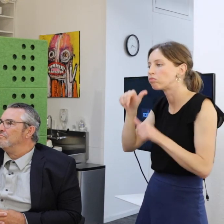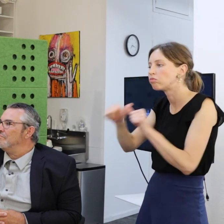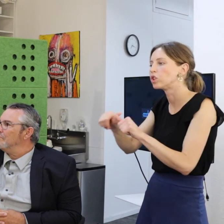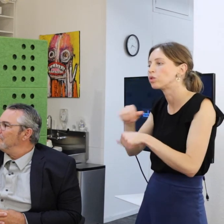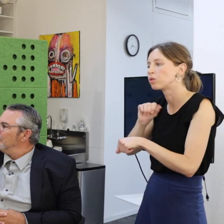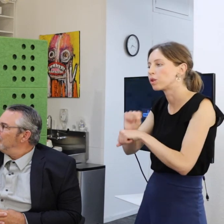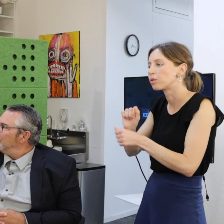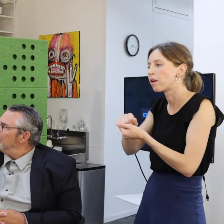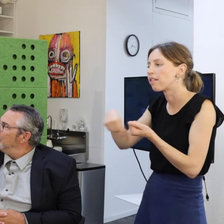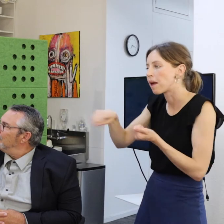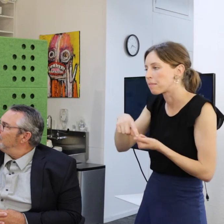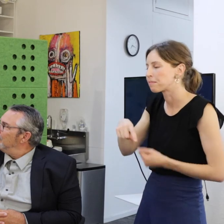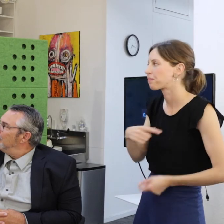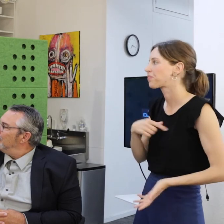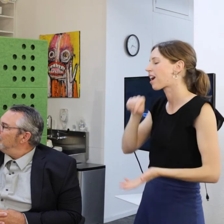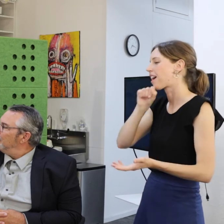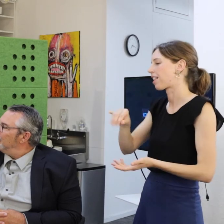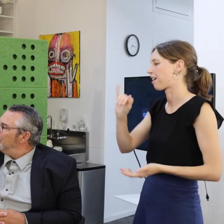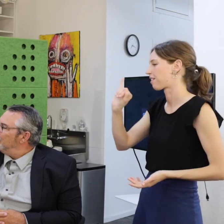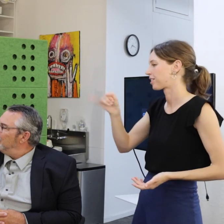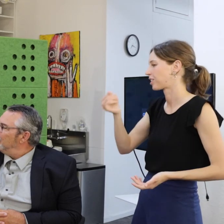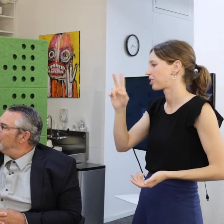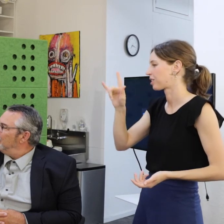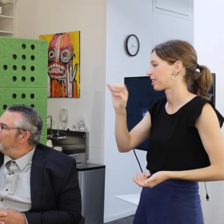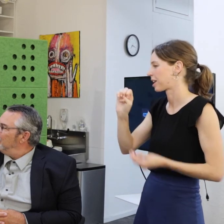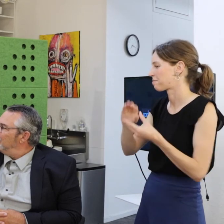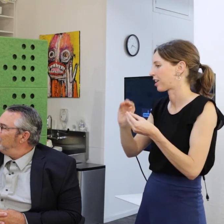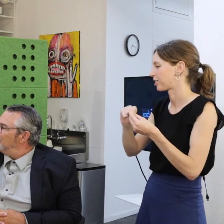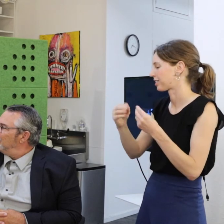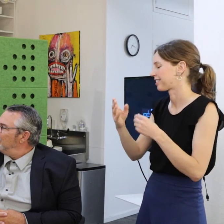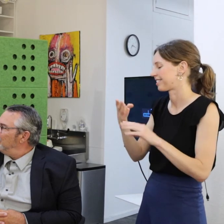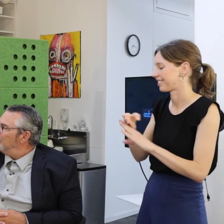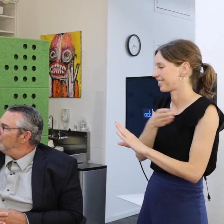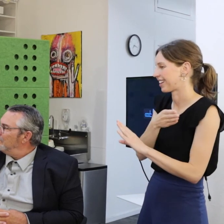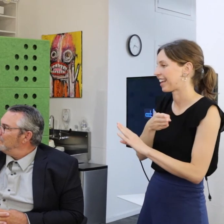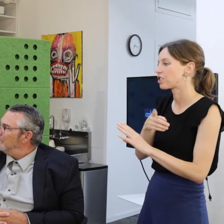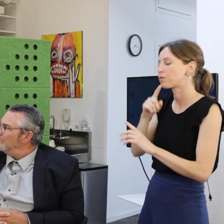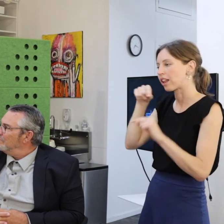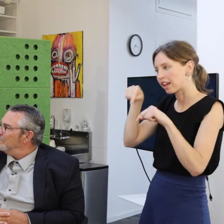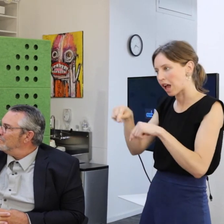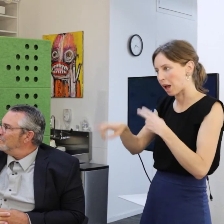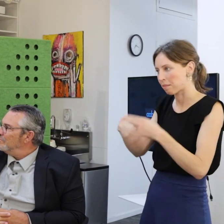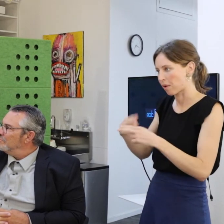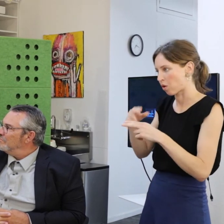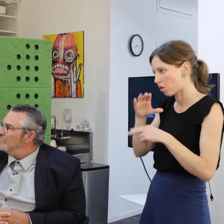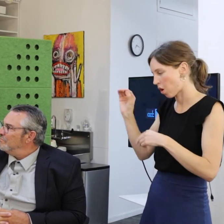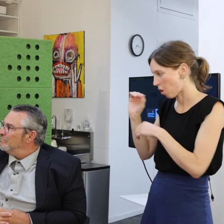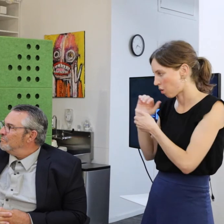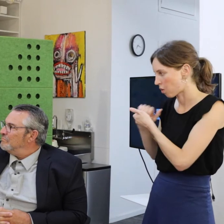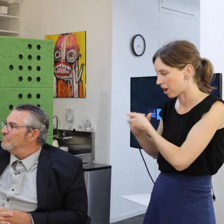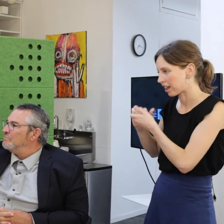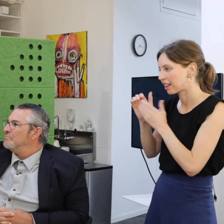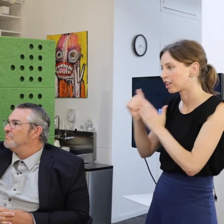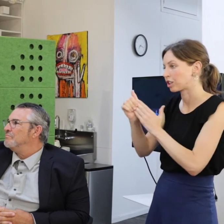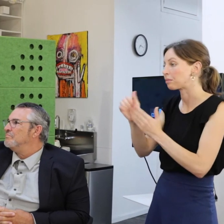I really loved what Judy shared at the beginning that it's all about co-leadership we have some of our artist attend our board meetings.